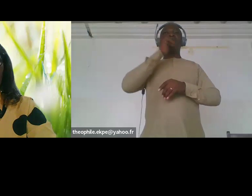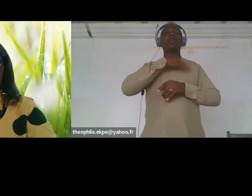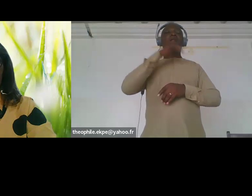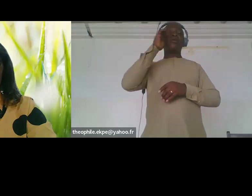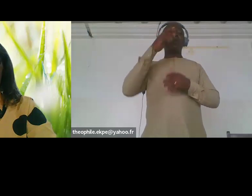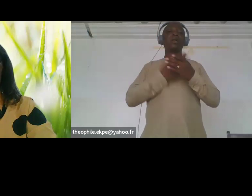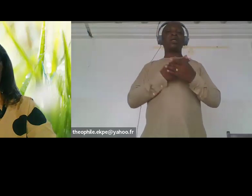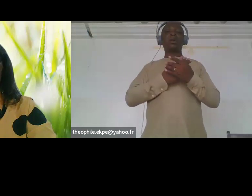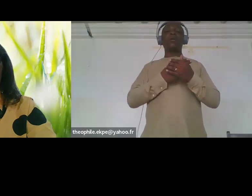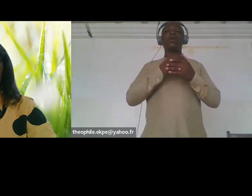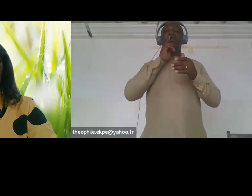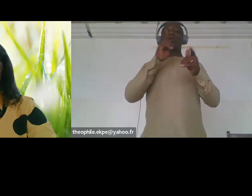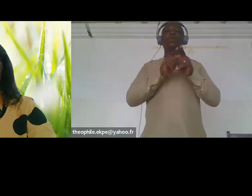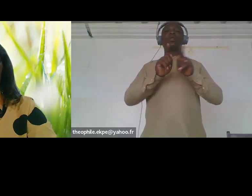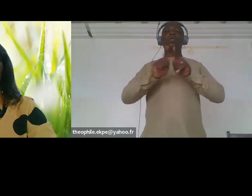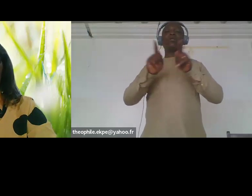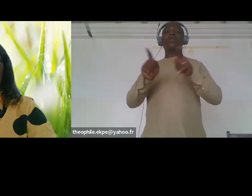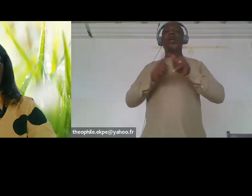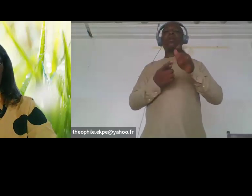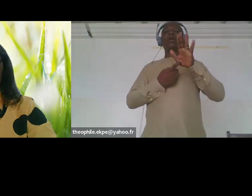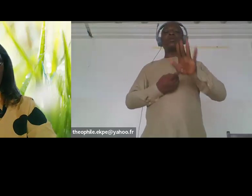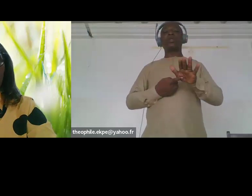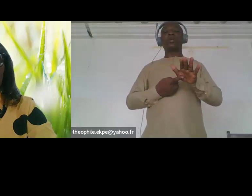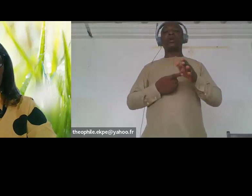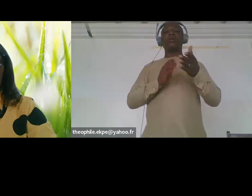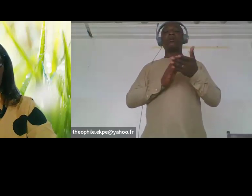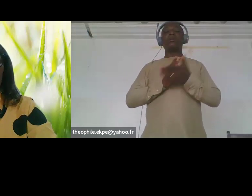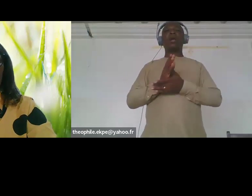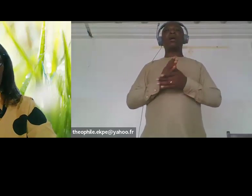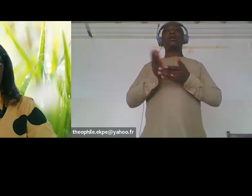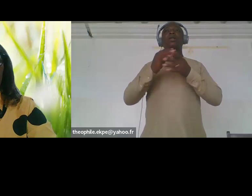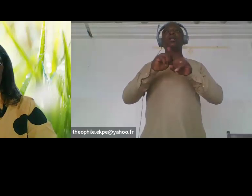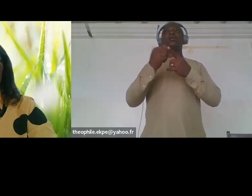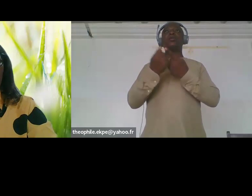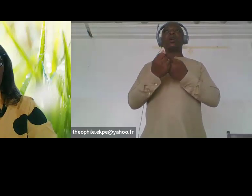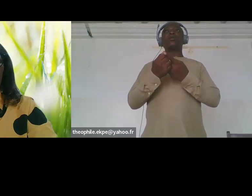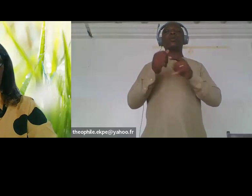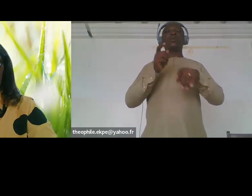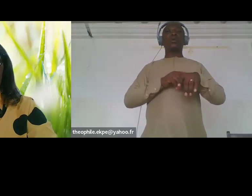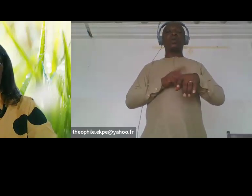without disabilities and of course men with disabilities they are differently